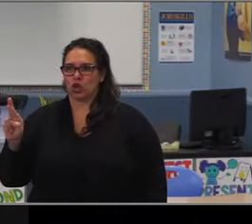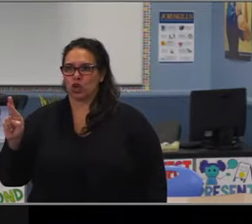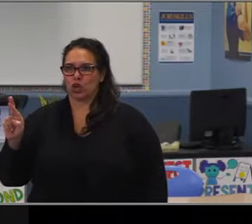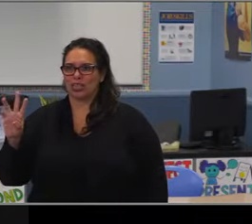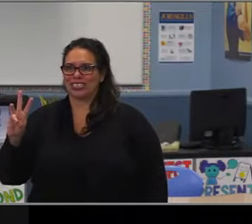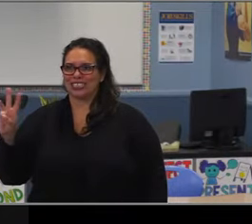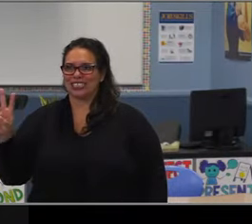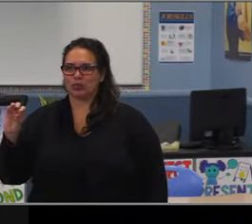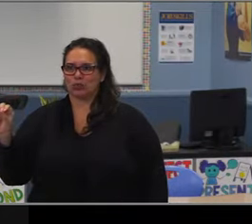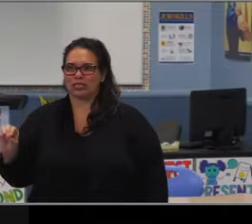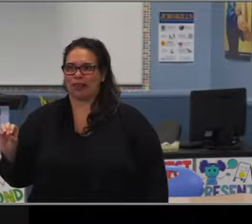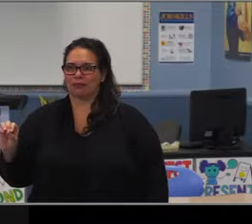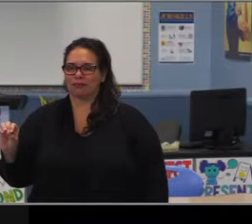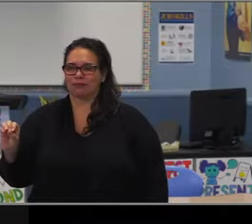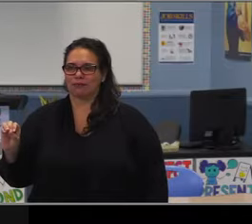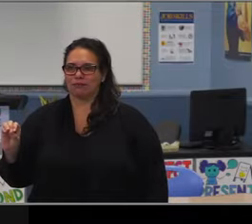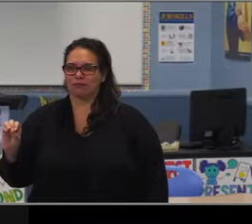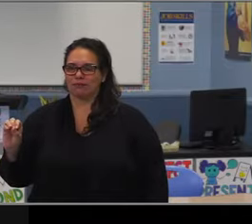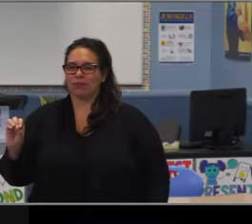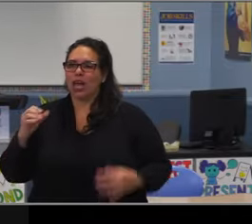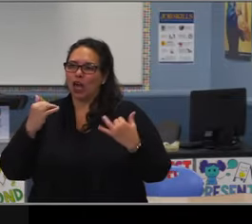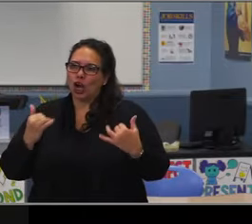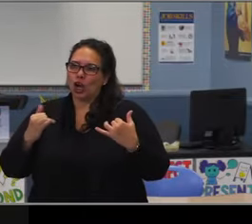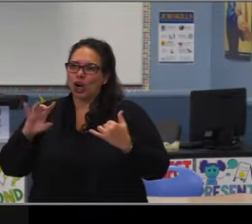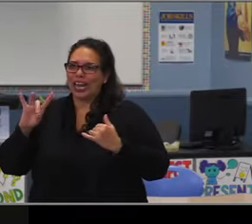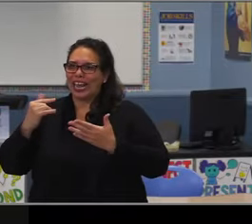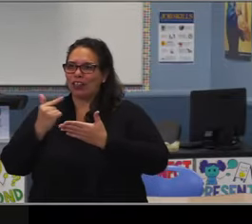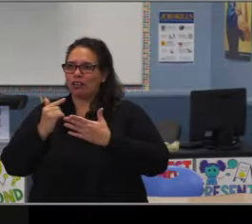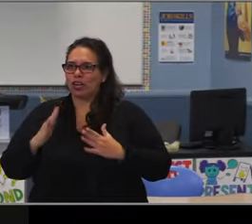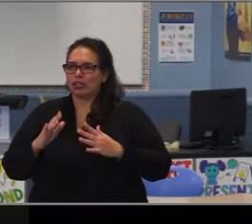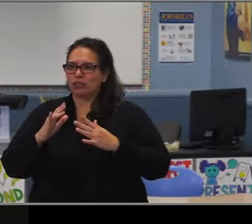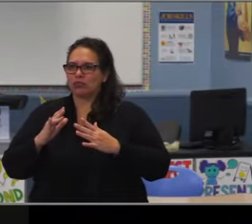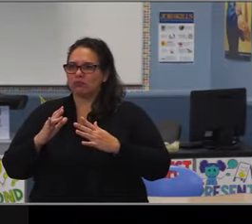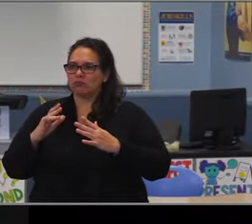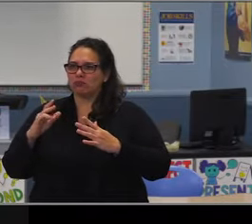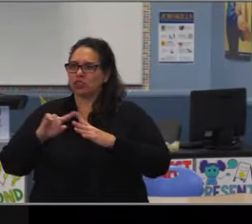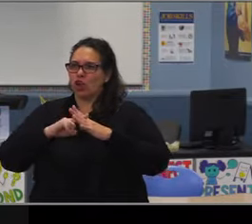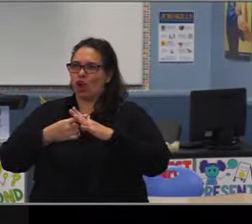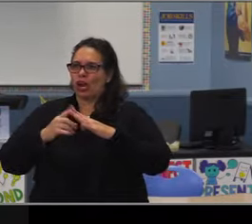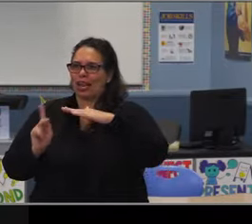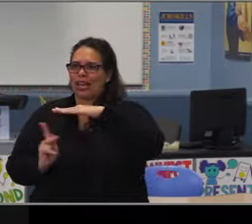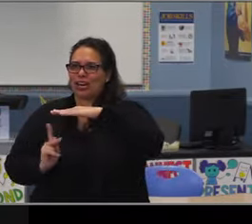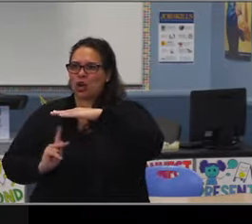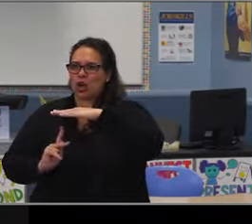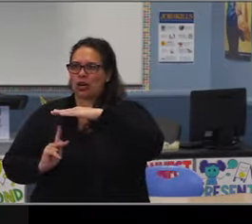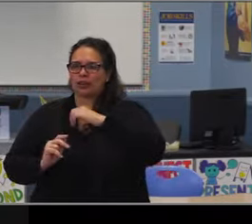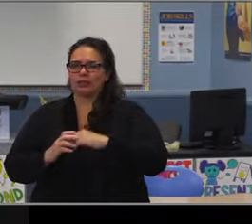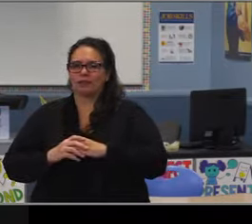are more expensive to run. We spend about an additional half million dollars because of the lower ratio.